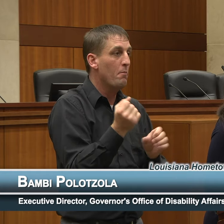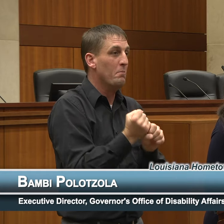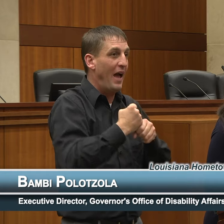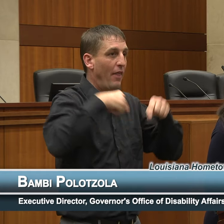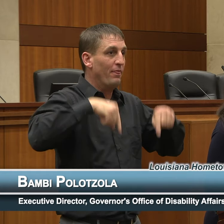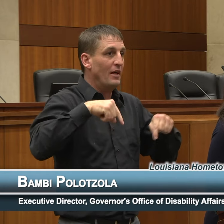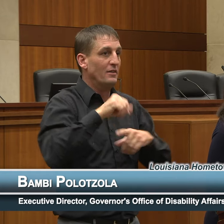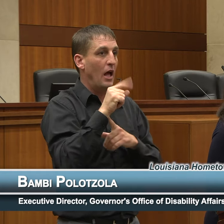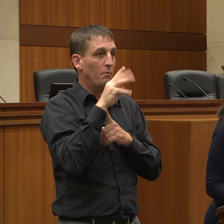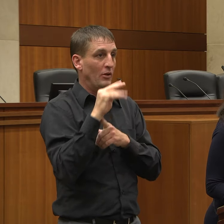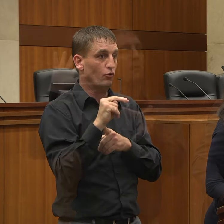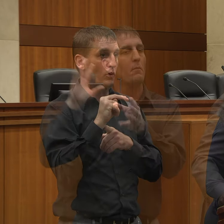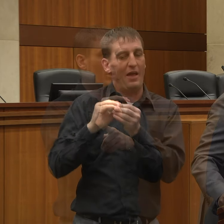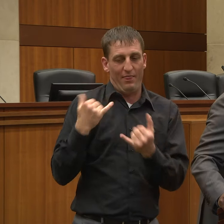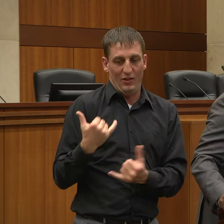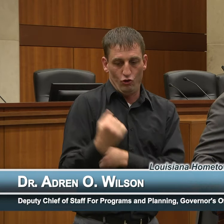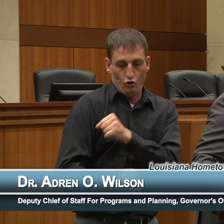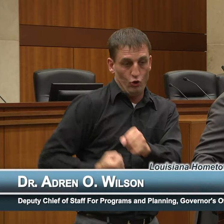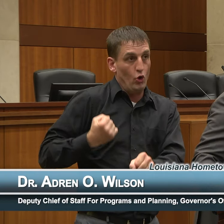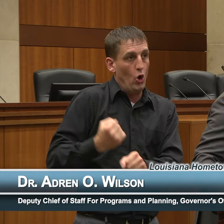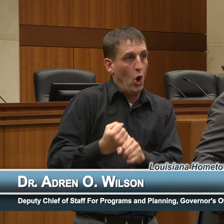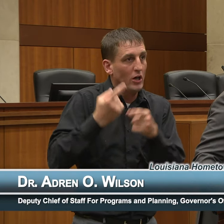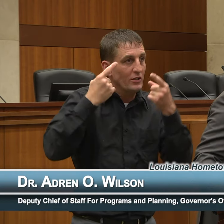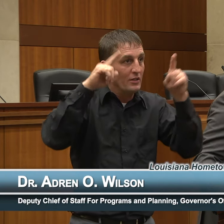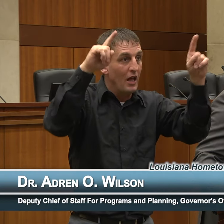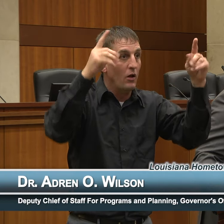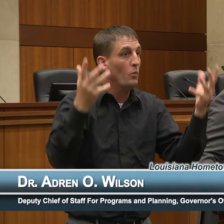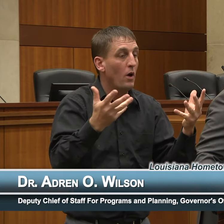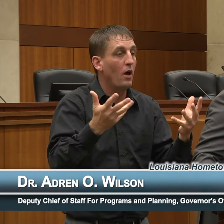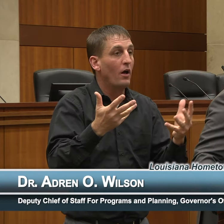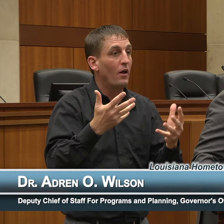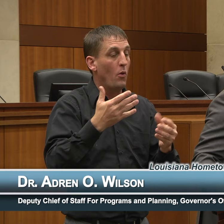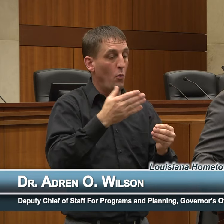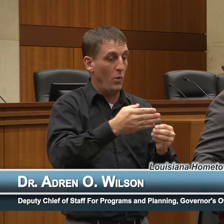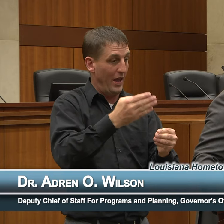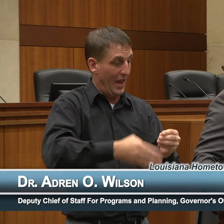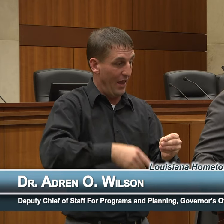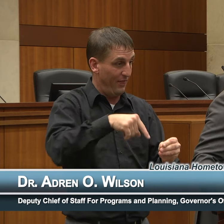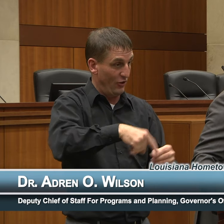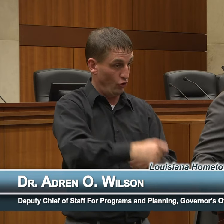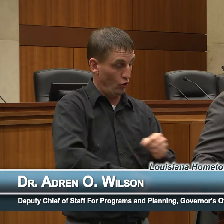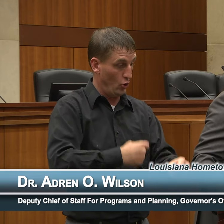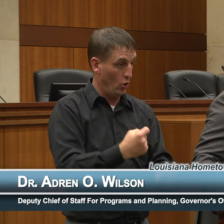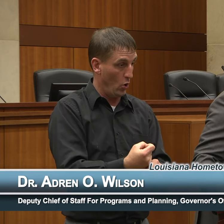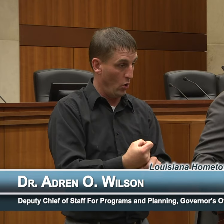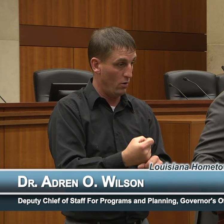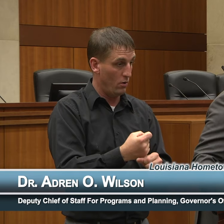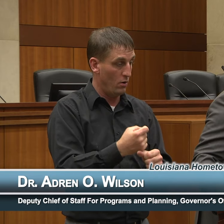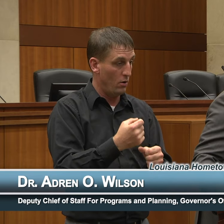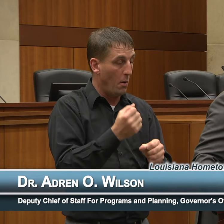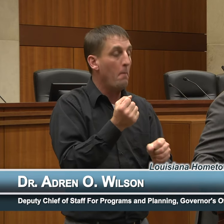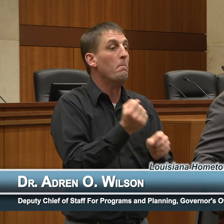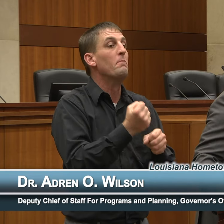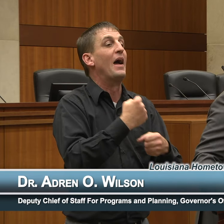for people with disabilities. We end this year with making sure that all school